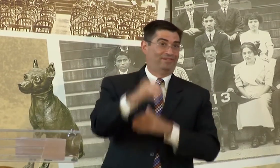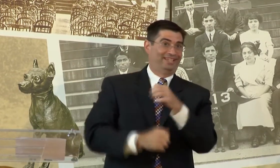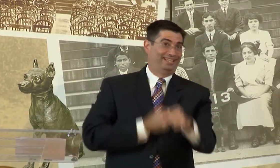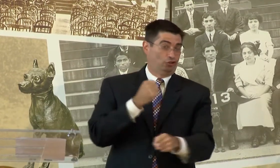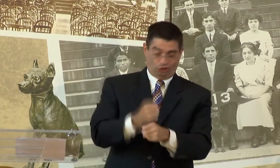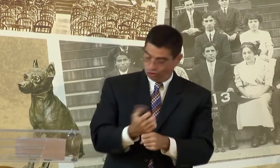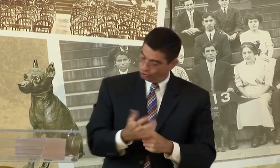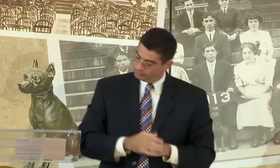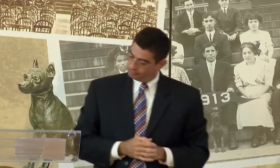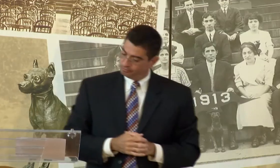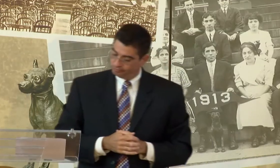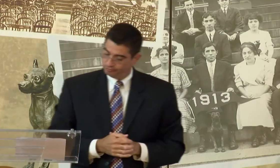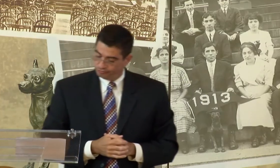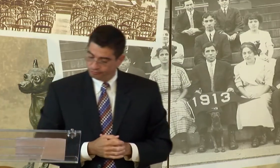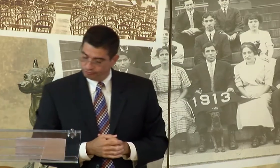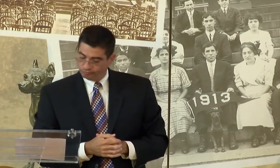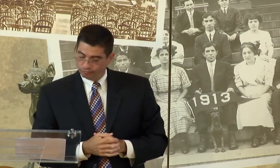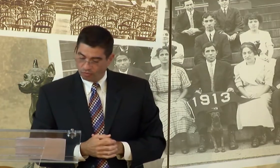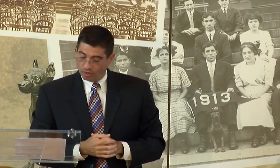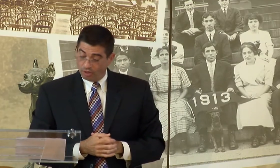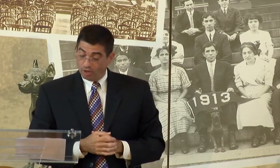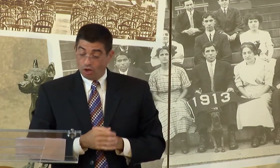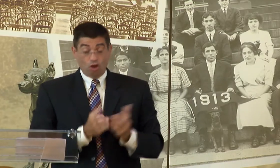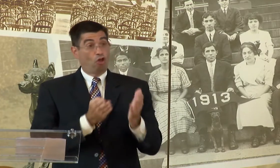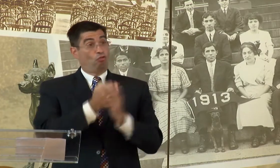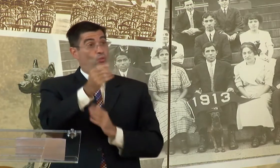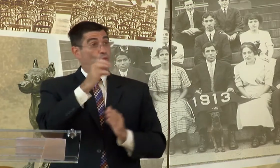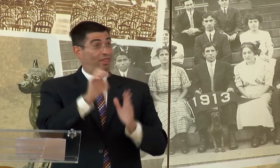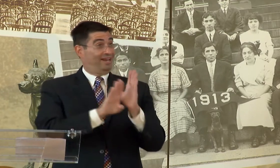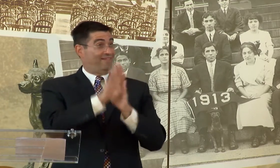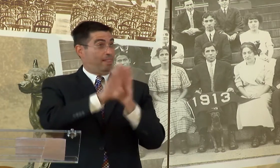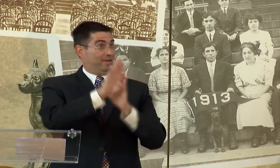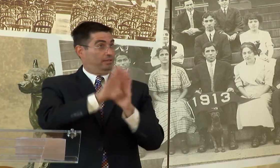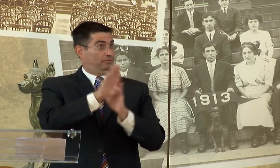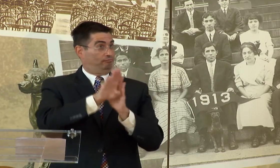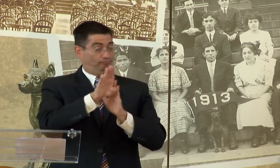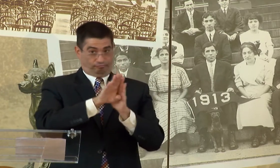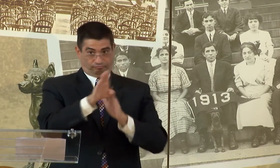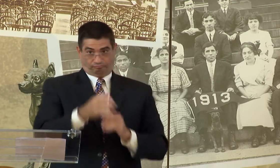WE'VE BEEN HERE FOR 150 YEARS. NOW, THROUGHOUT THE DEVELOPMENT